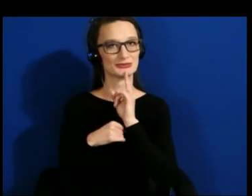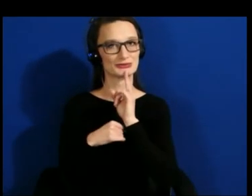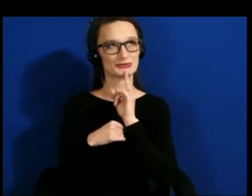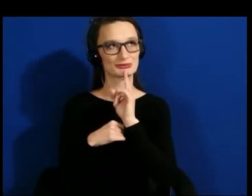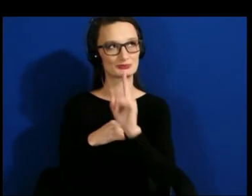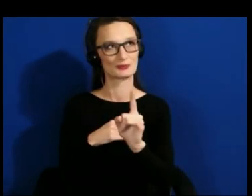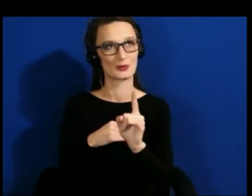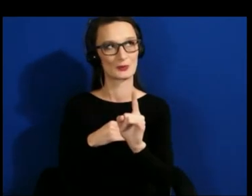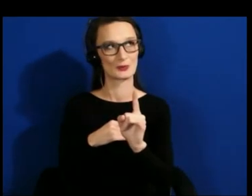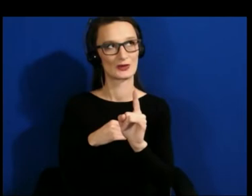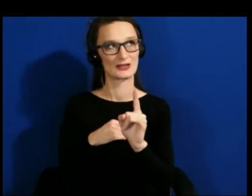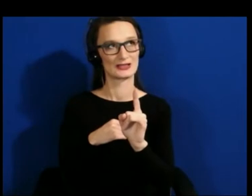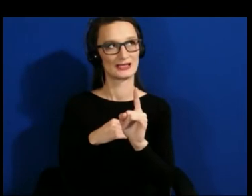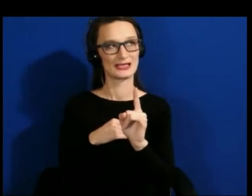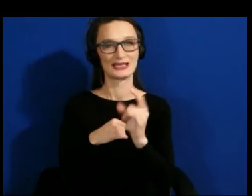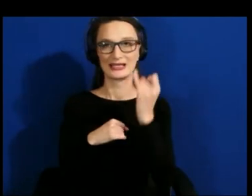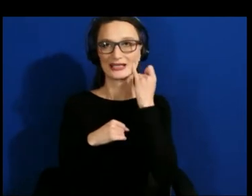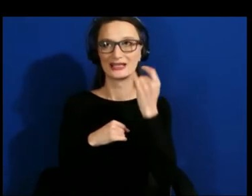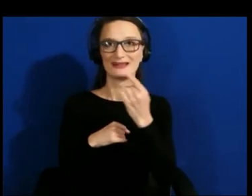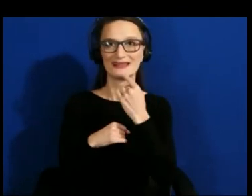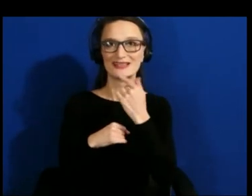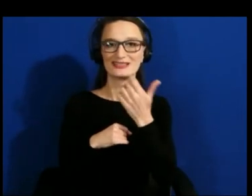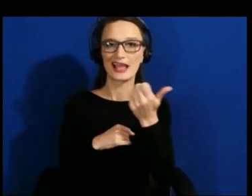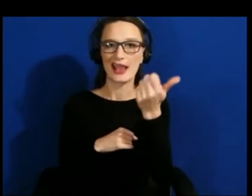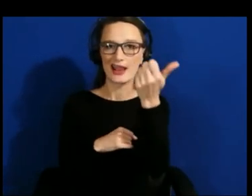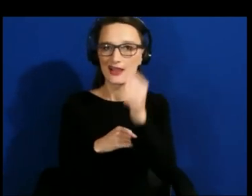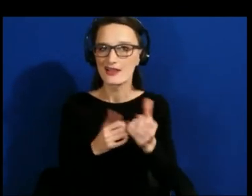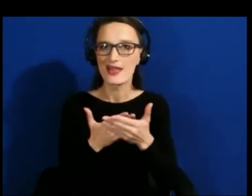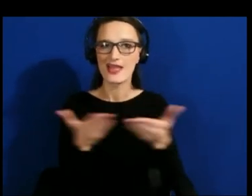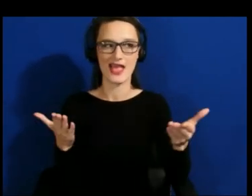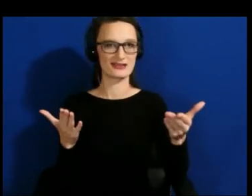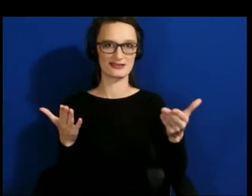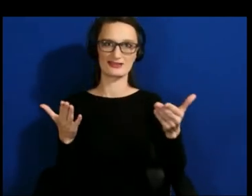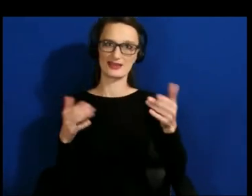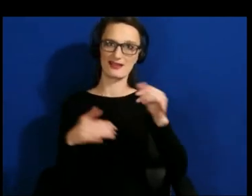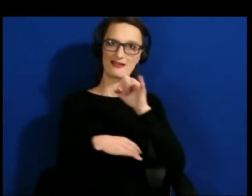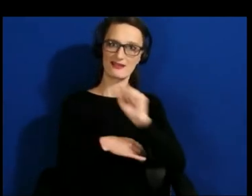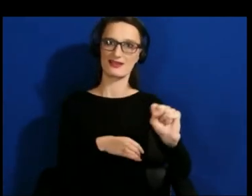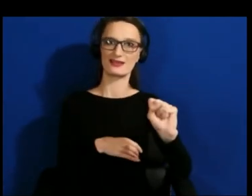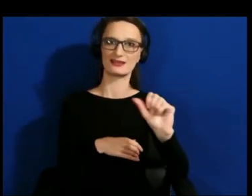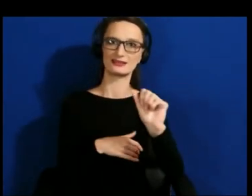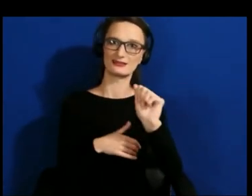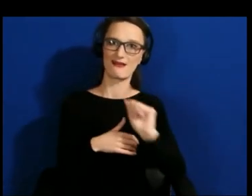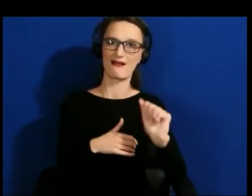you know. It takes some sort of, you know -- the commons come together to define and turn something